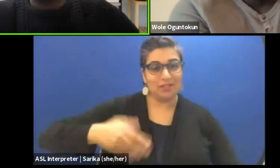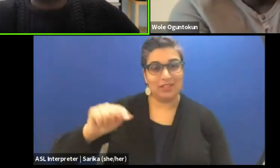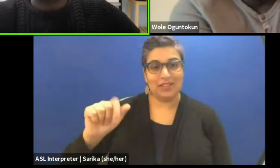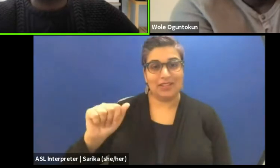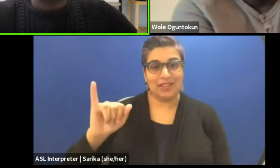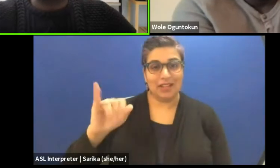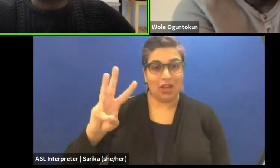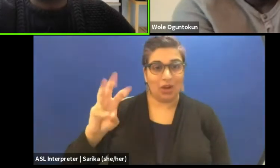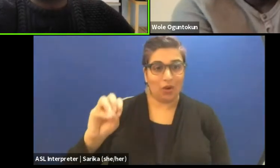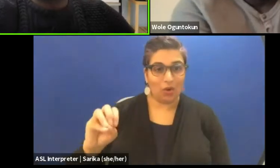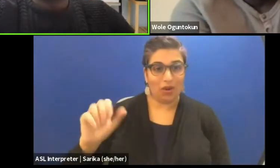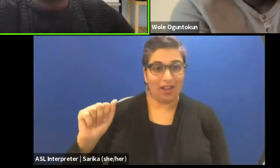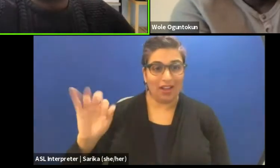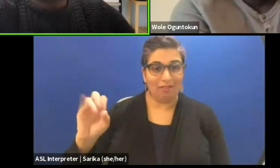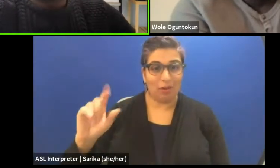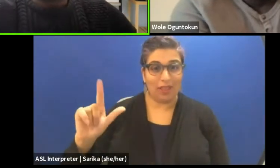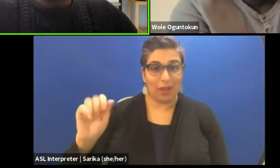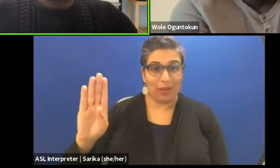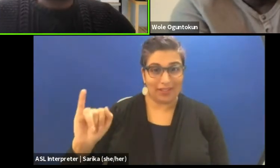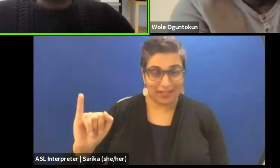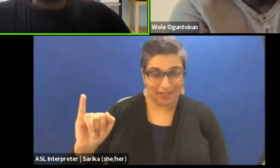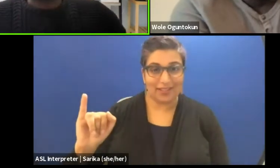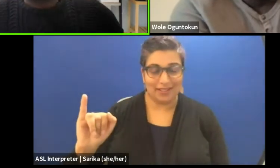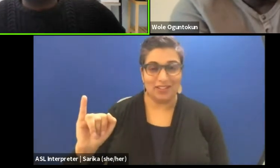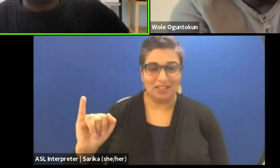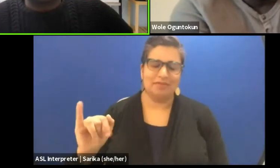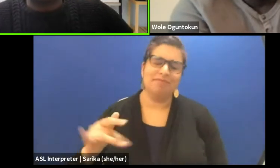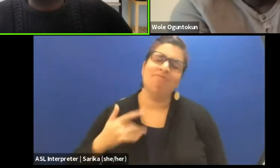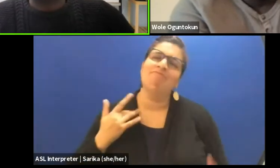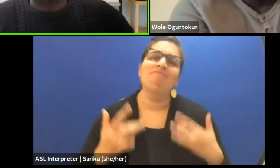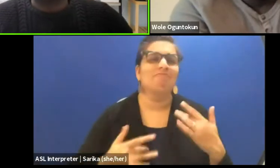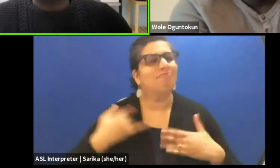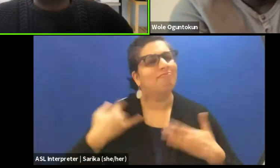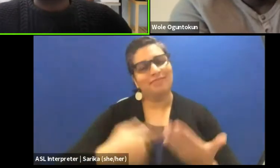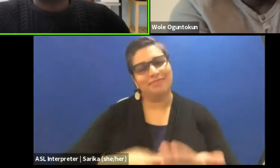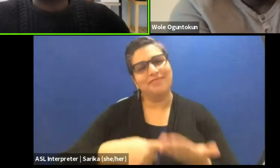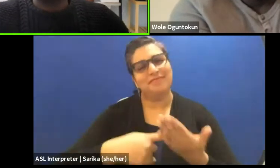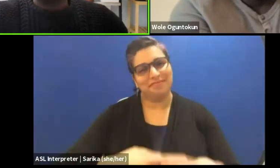I'm really excited to be having this conversation again today.